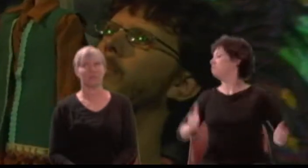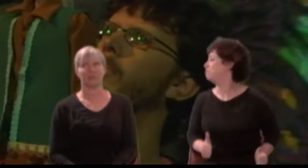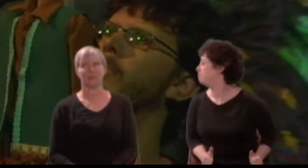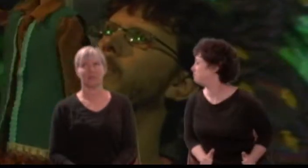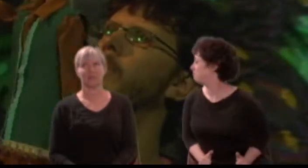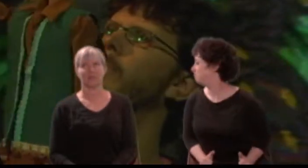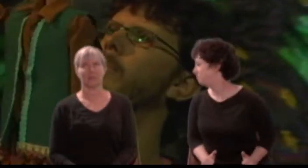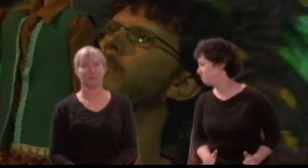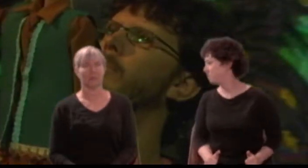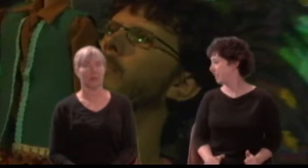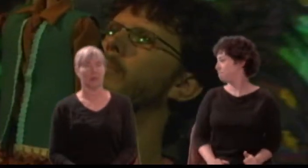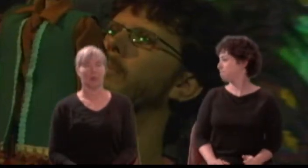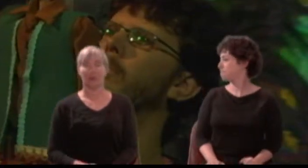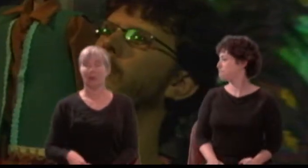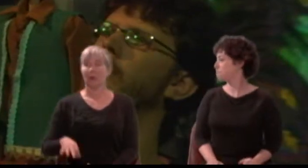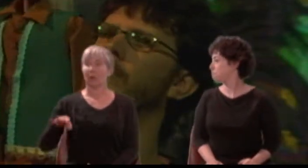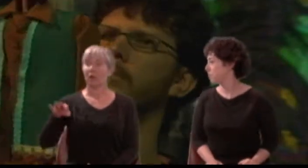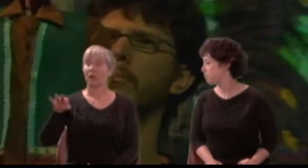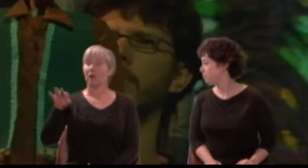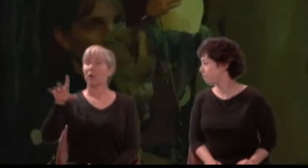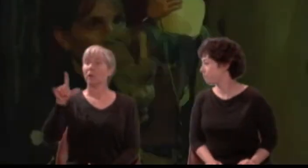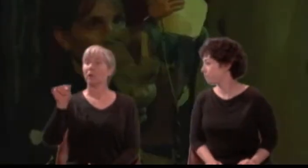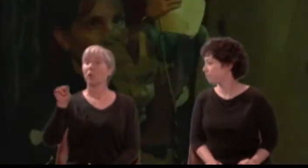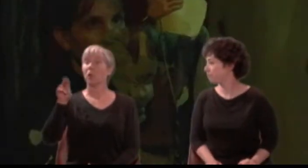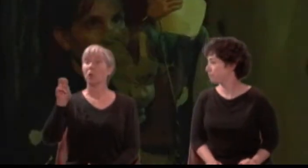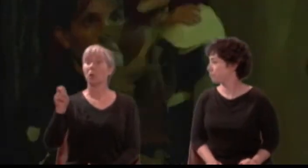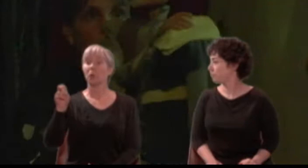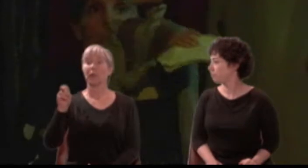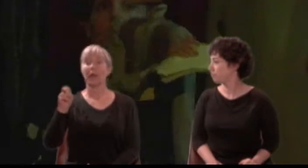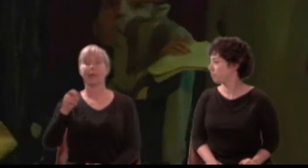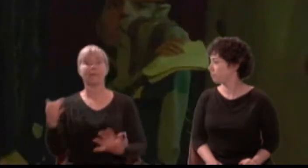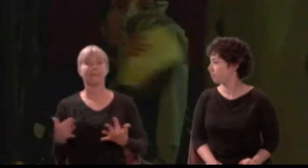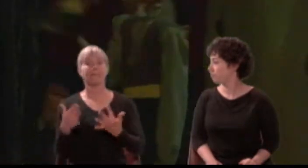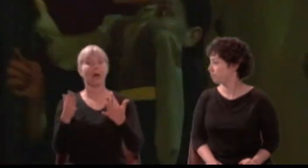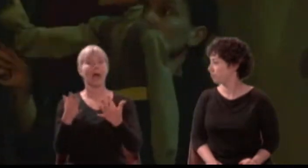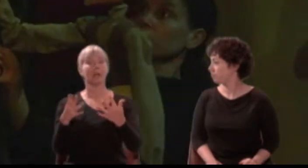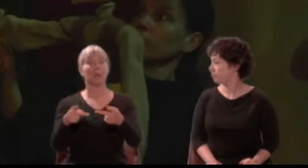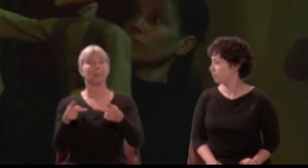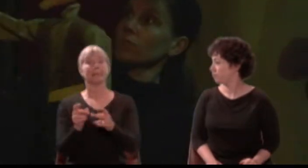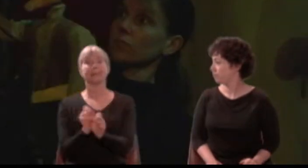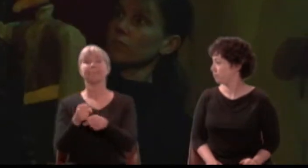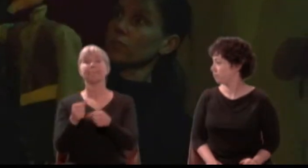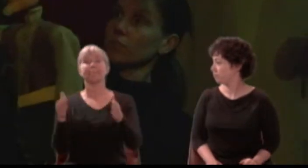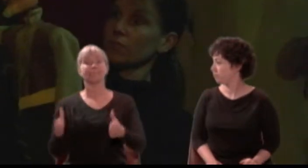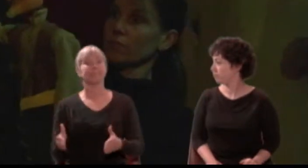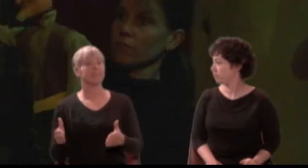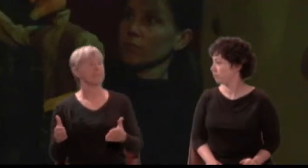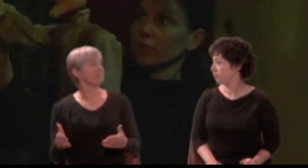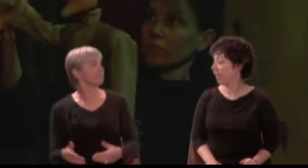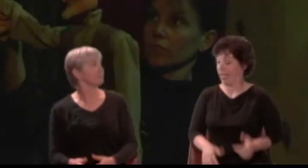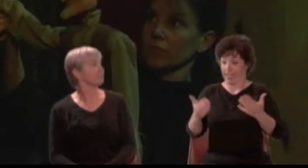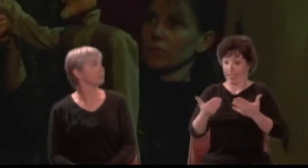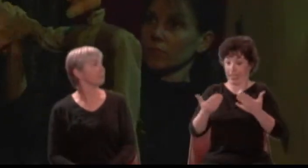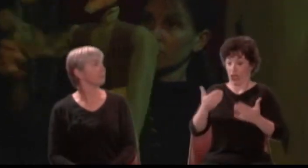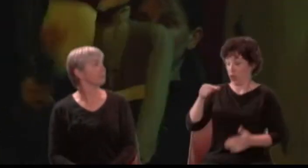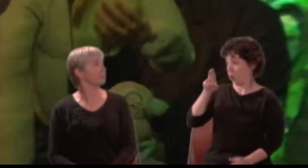Quince: (interrupting) Francis Flute the bellows mender. Flute: Here, Peter Quince. Quince: Flute, you must take Thisby on you.